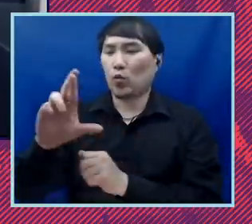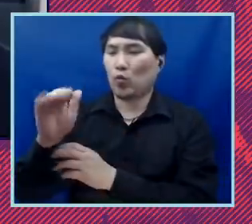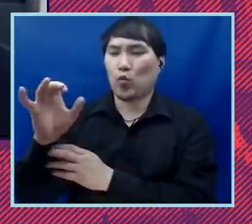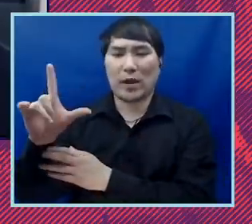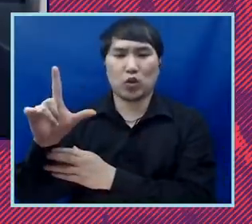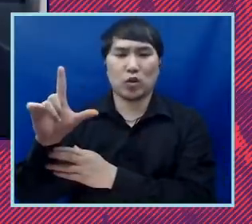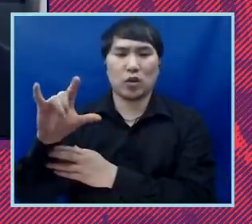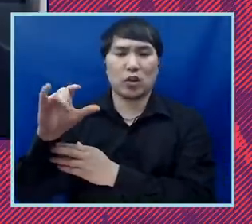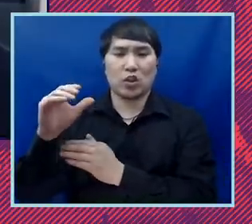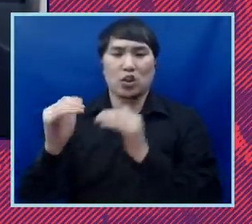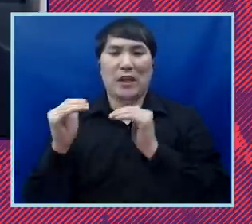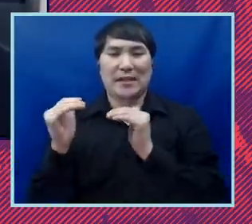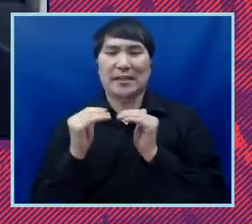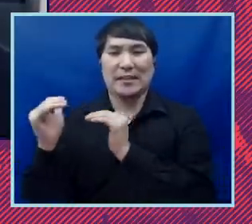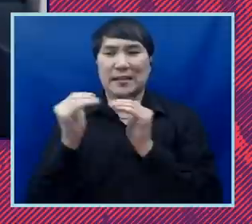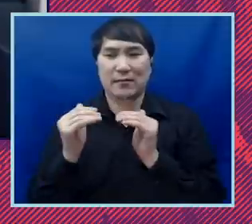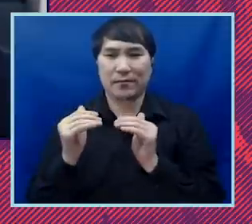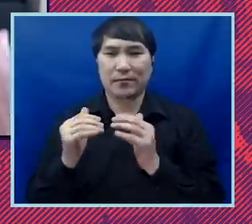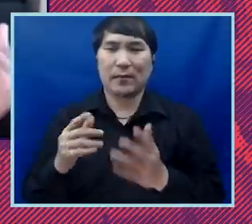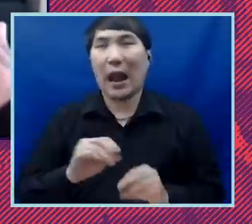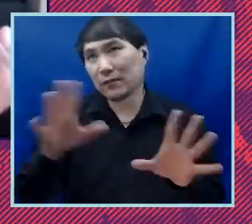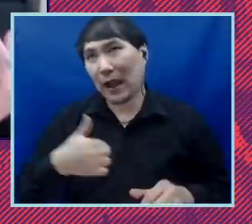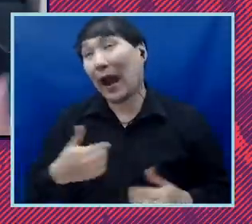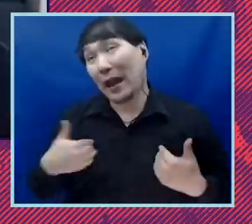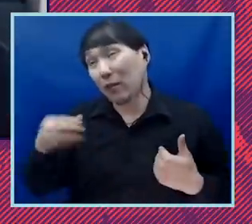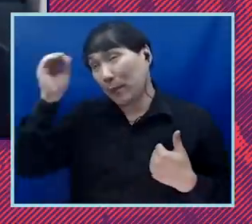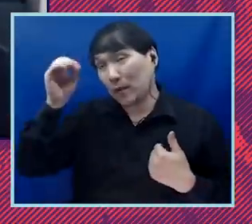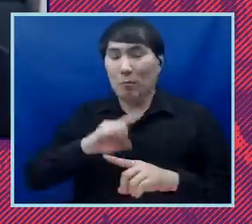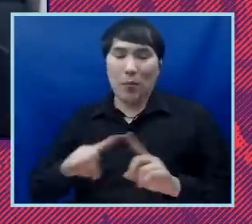a brand new departure? I'll opine. I obviously have an opinion about this, too, but help set